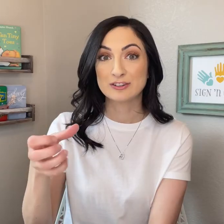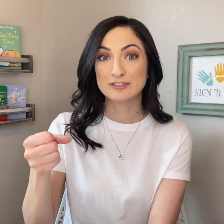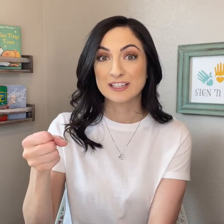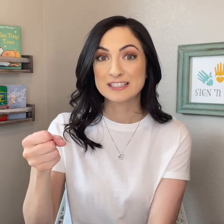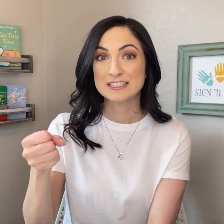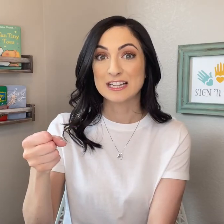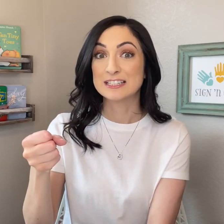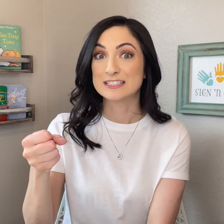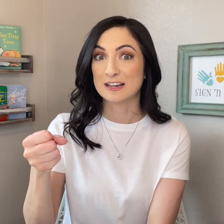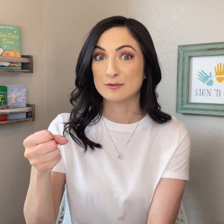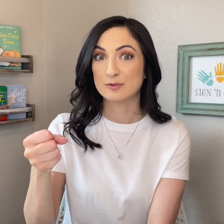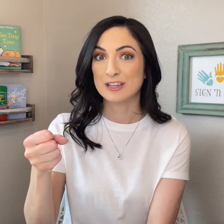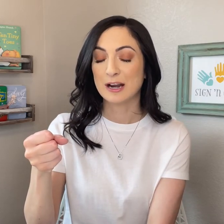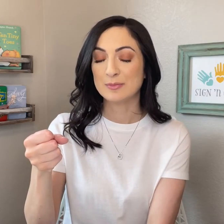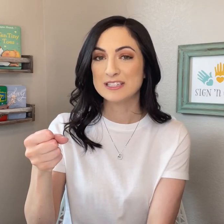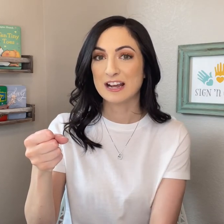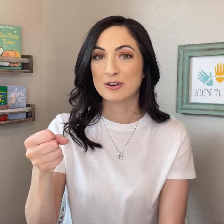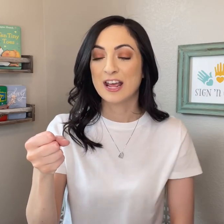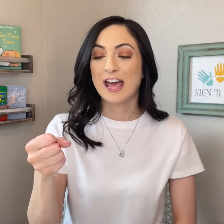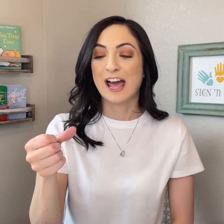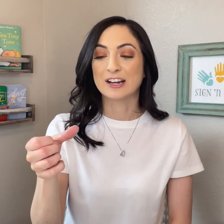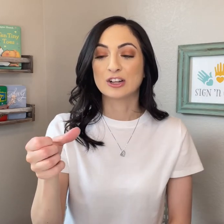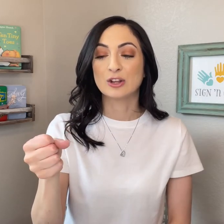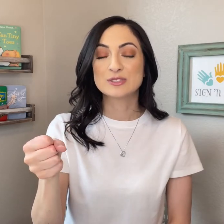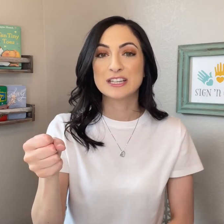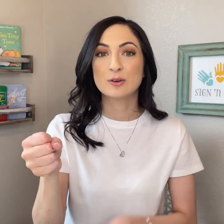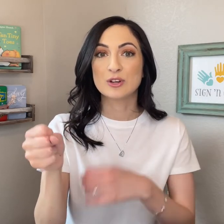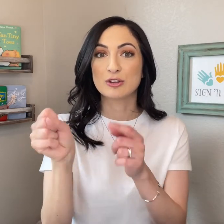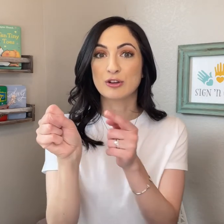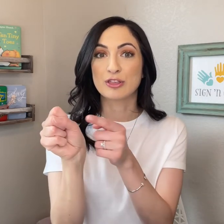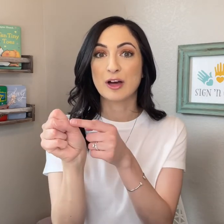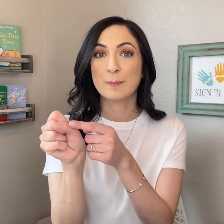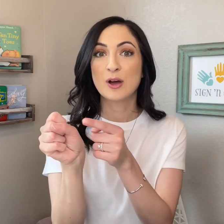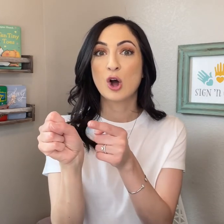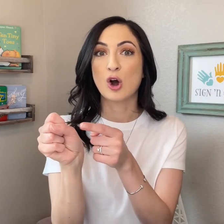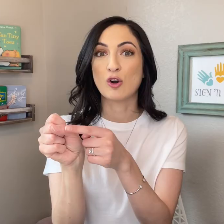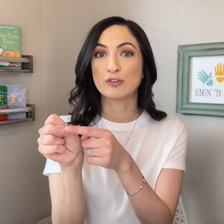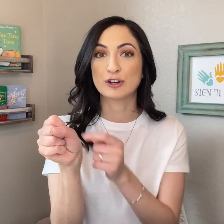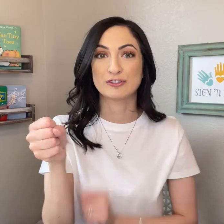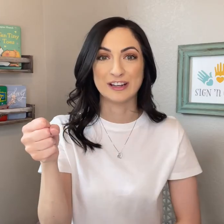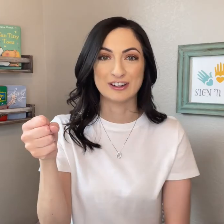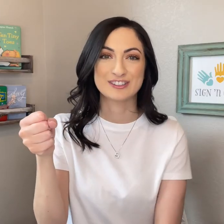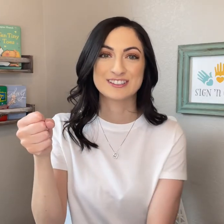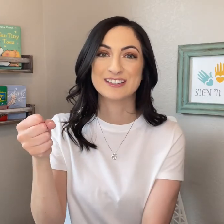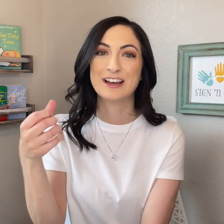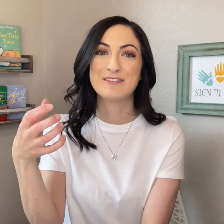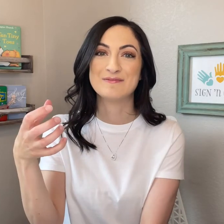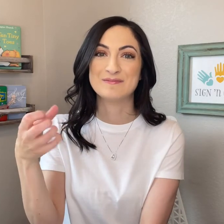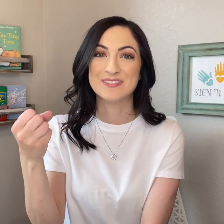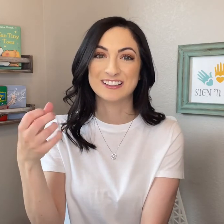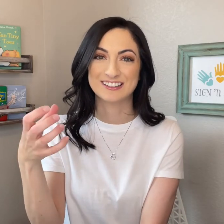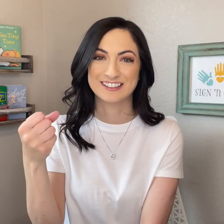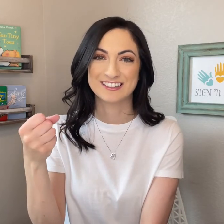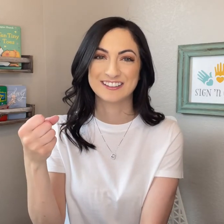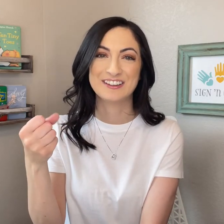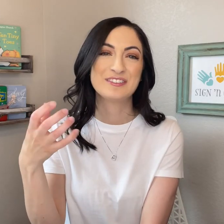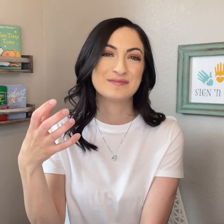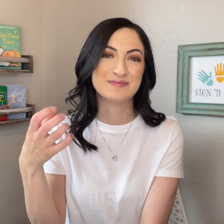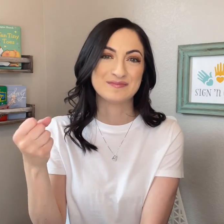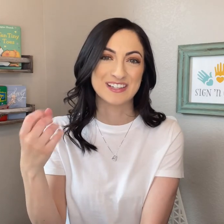fist instead of moving it up and down, and closing it with your thumb over your fingers. MILK. MILK.